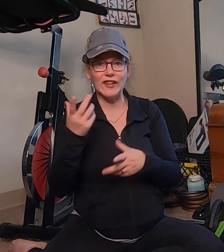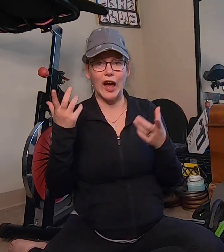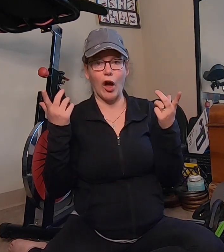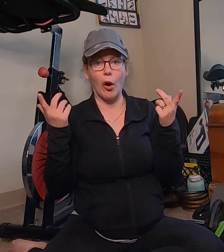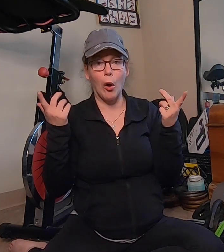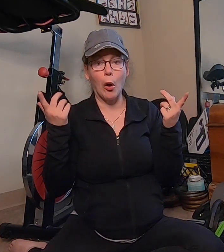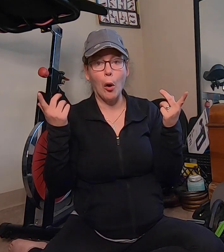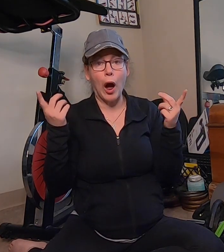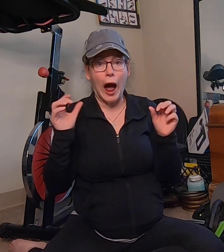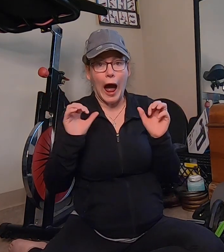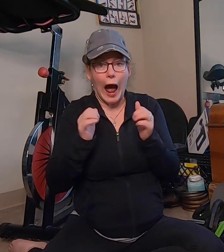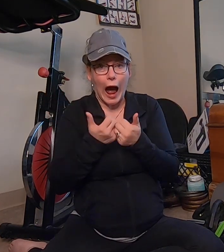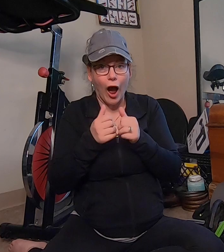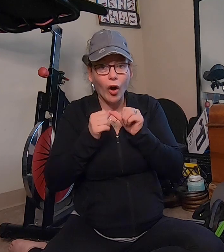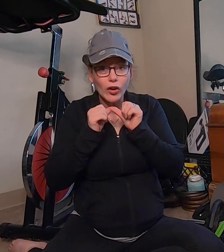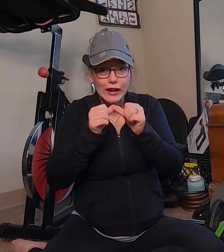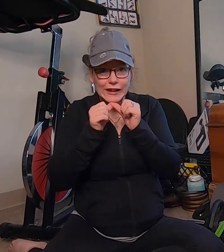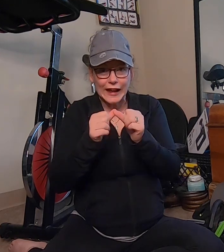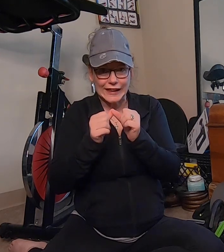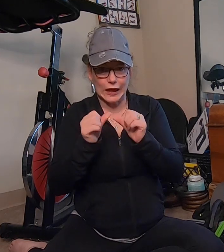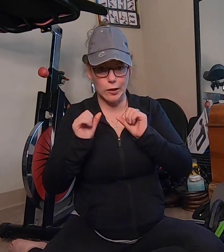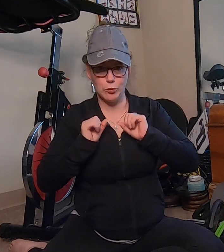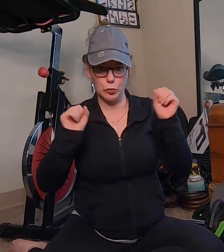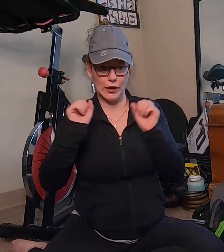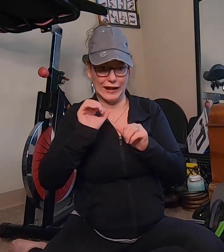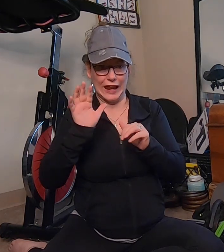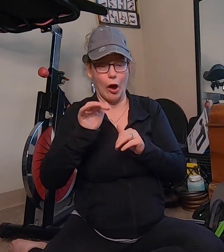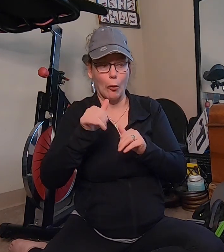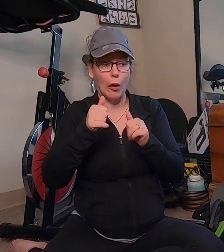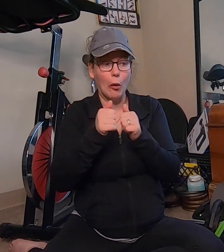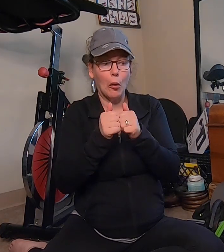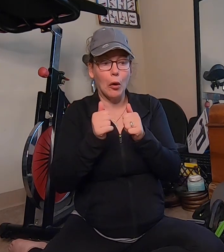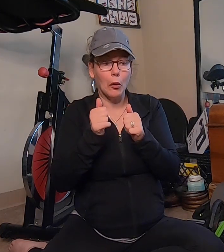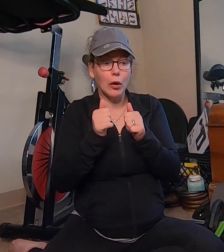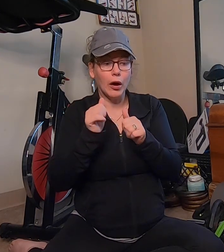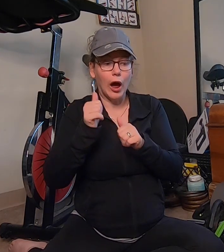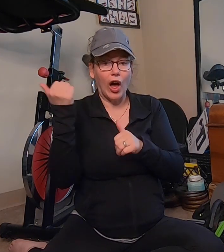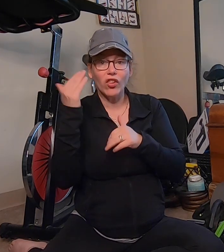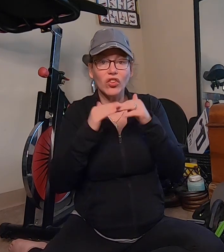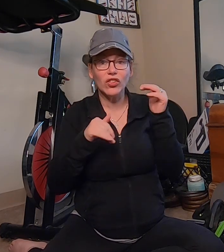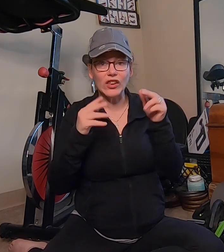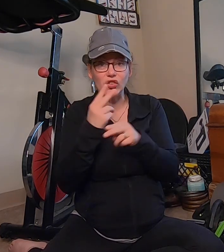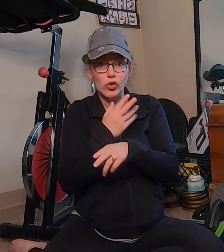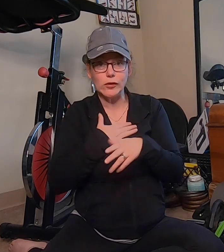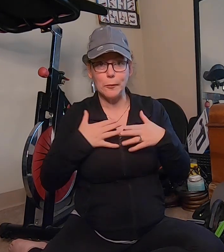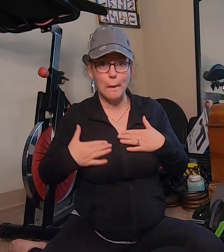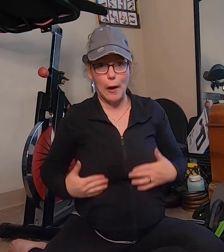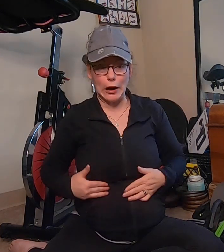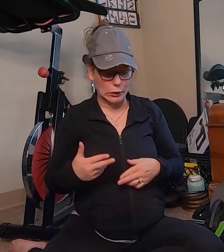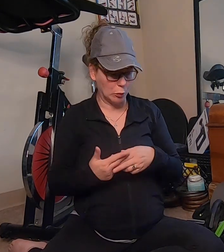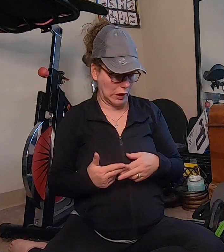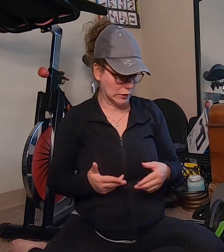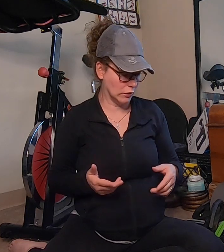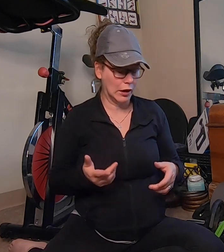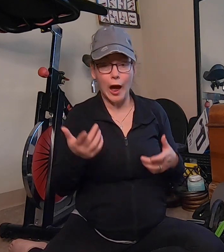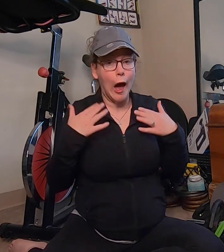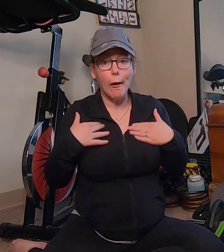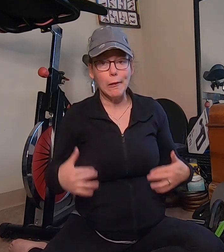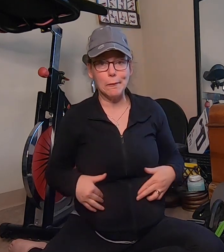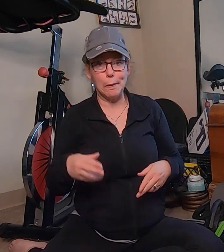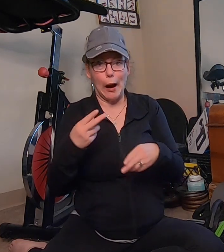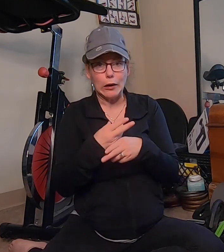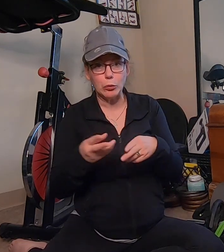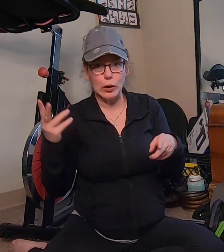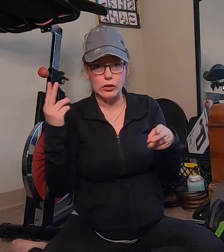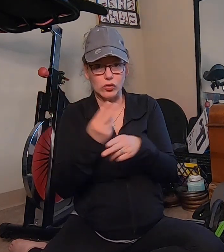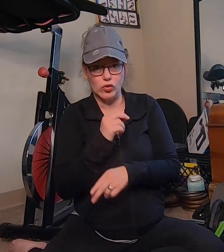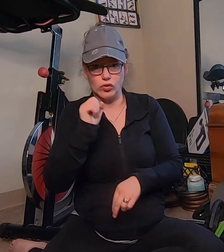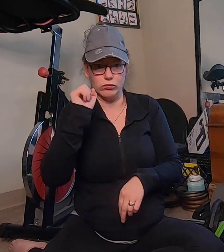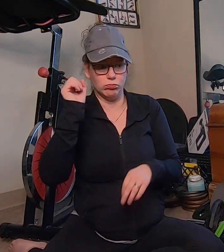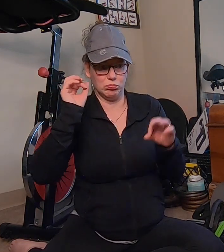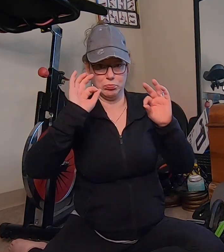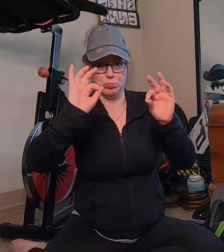to figure out how can I keep working out other than using my body weight.